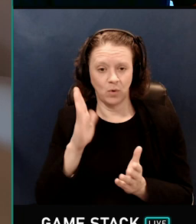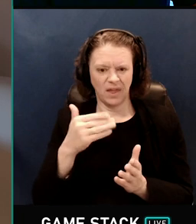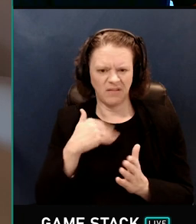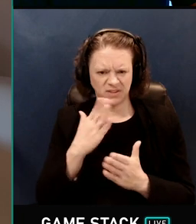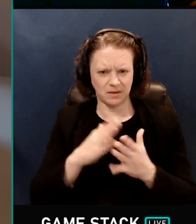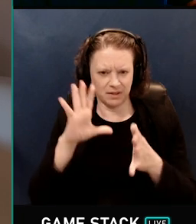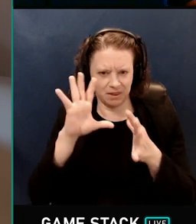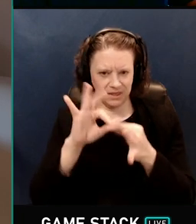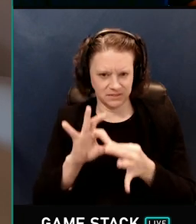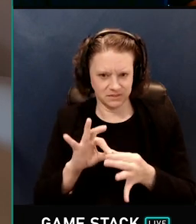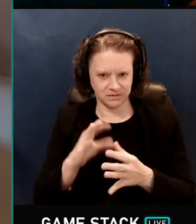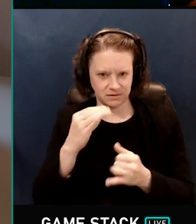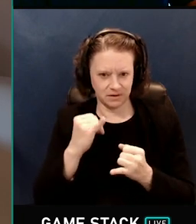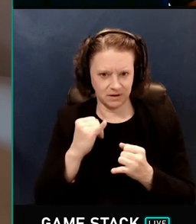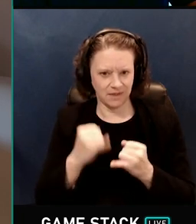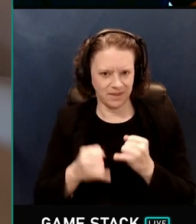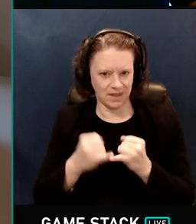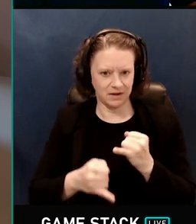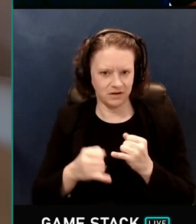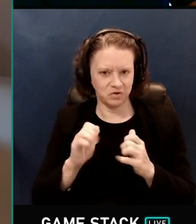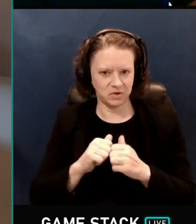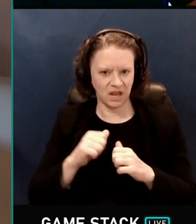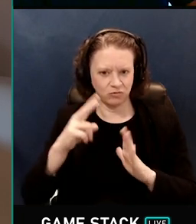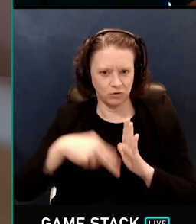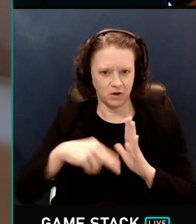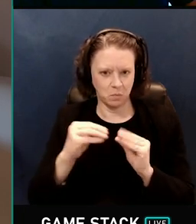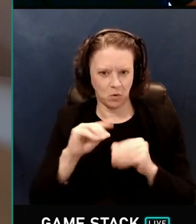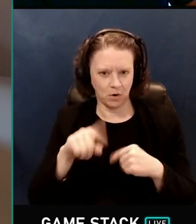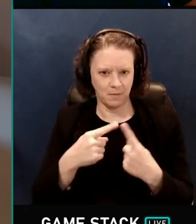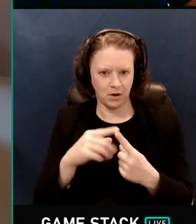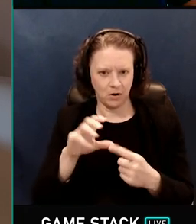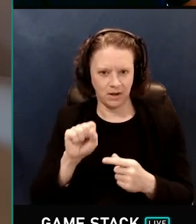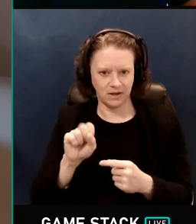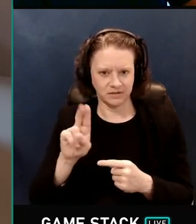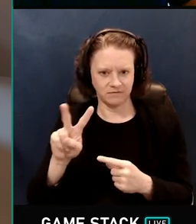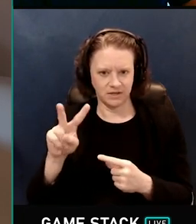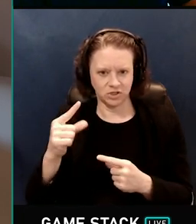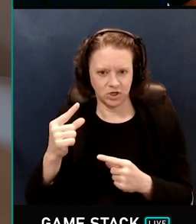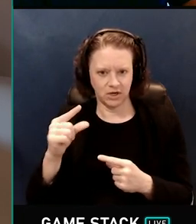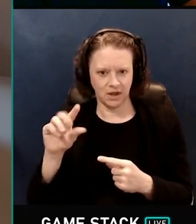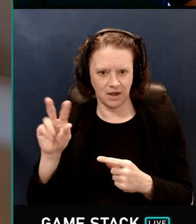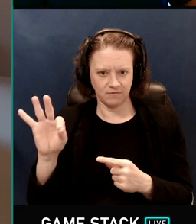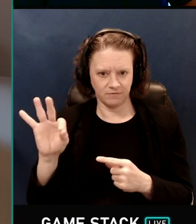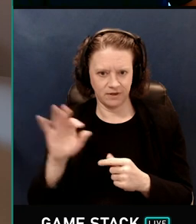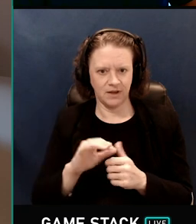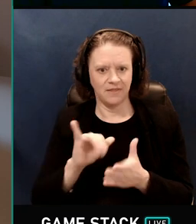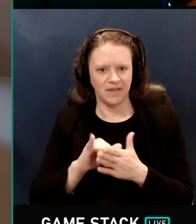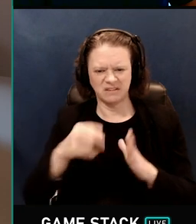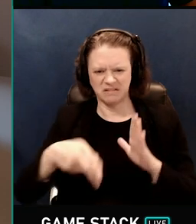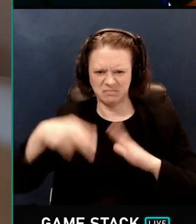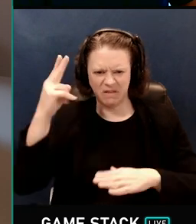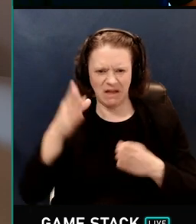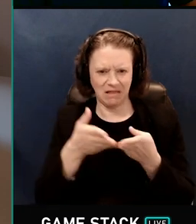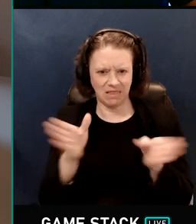will be some links at the end to read more about SVGF. This is just a high level overview.